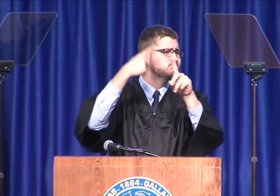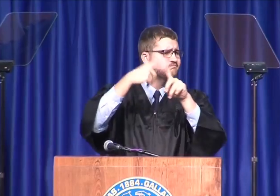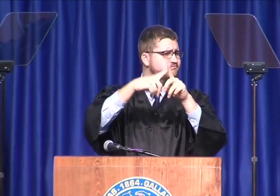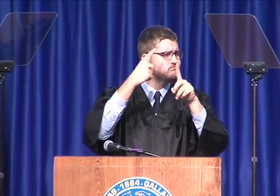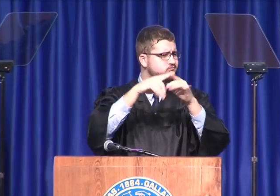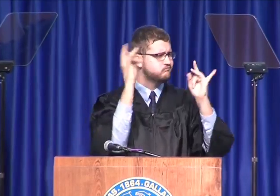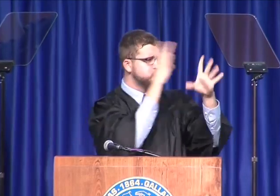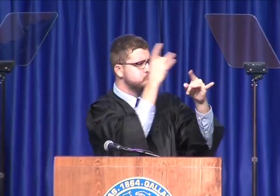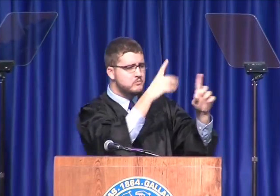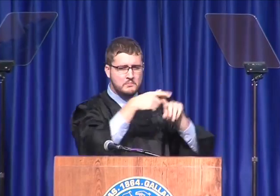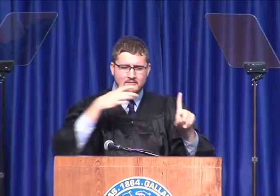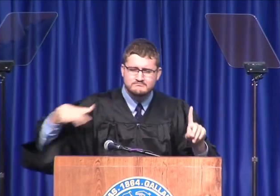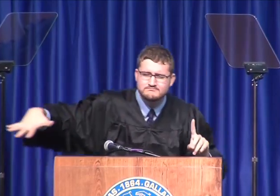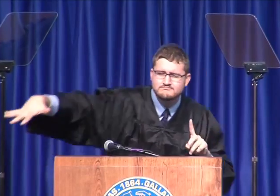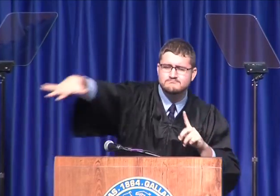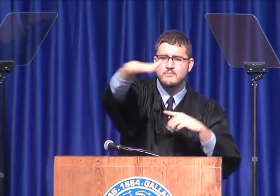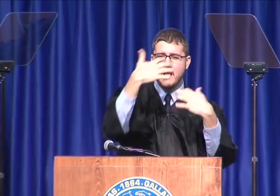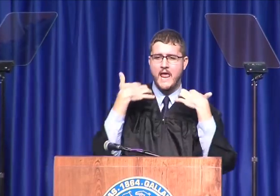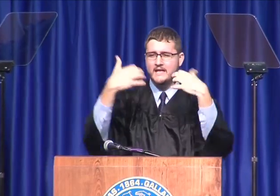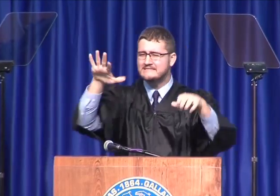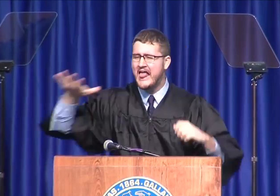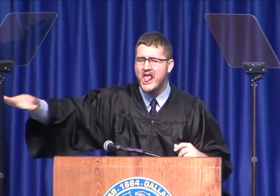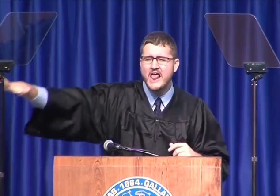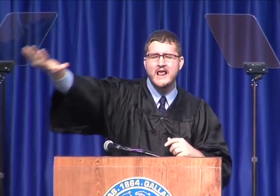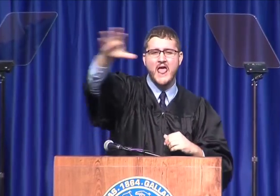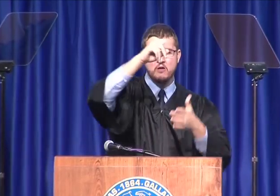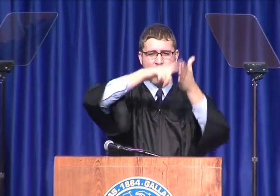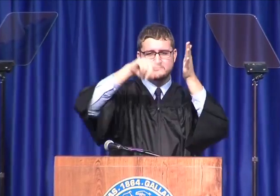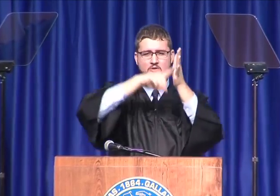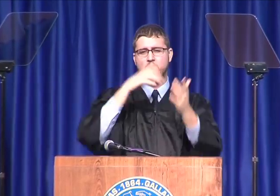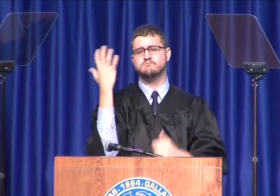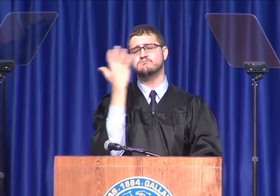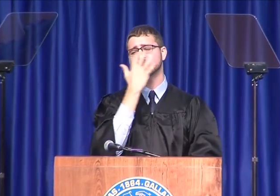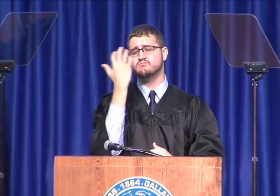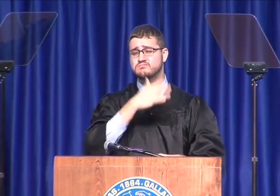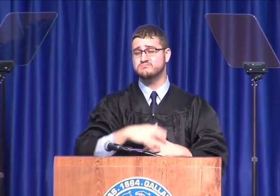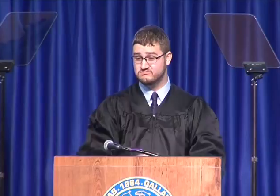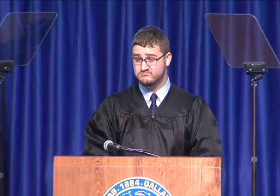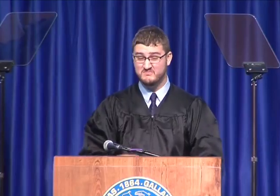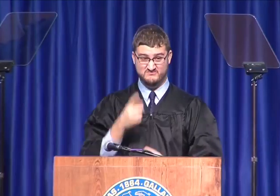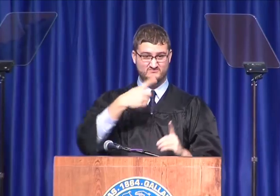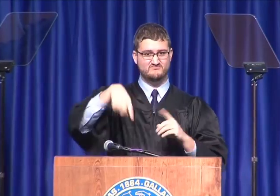[Trevor] And it received rave reviews from both audiences and critics around the world.